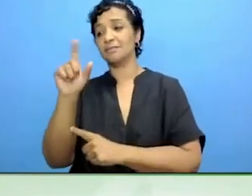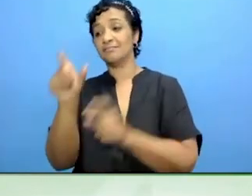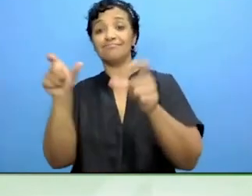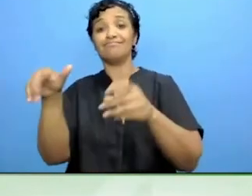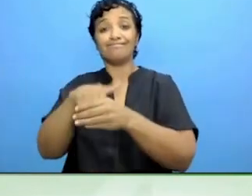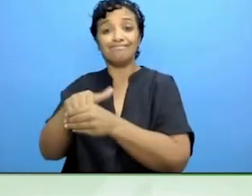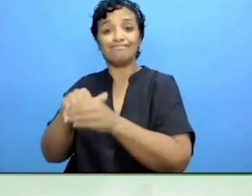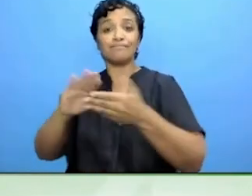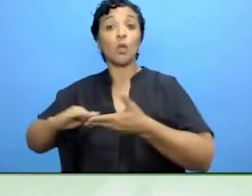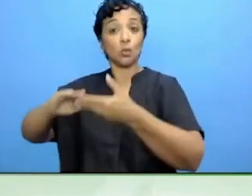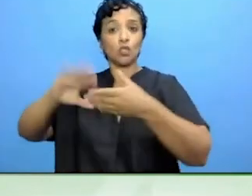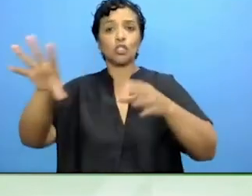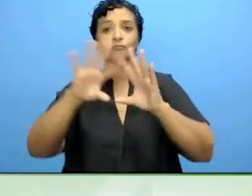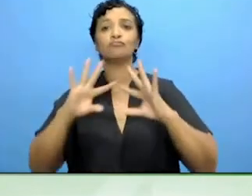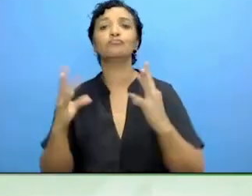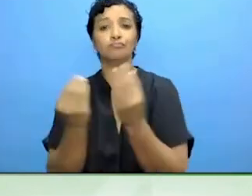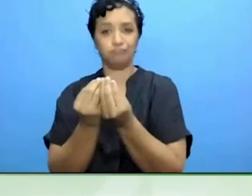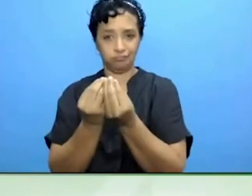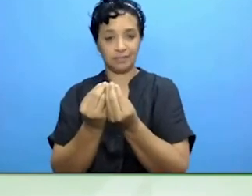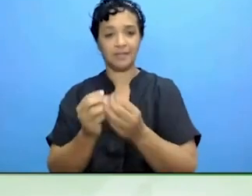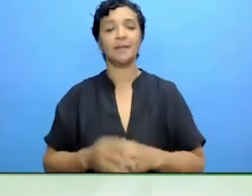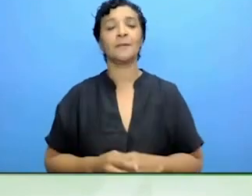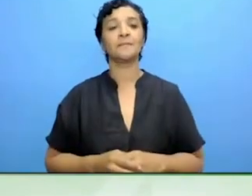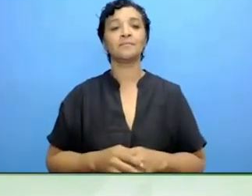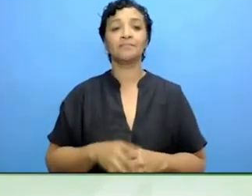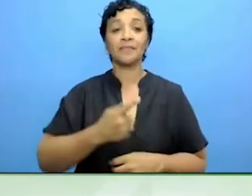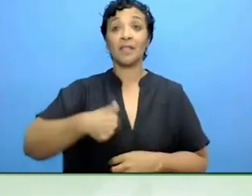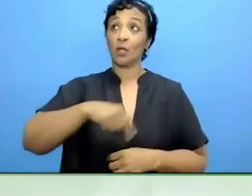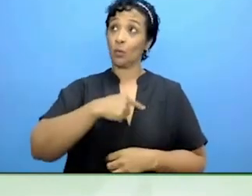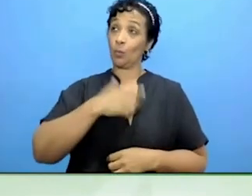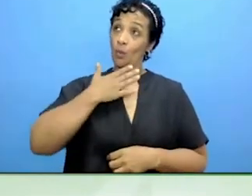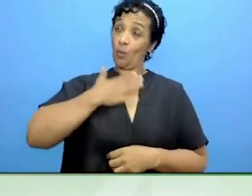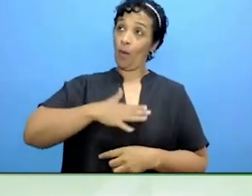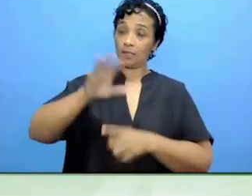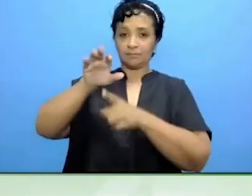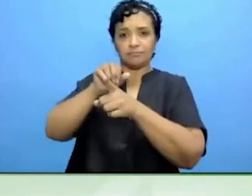We like to believe that we try to influence services for people with